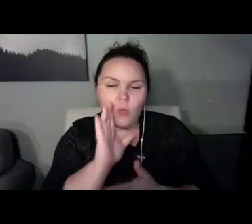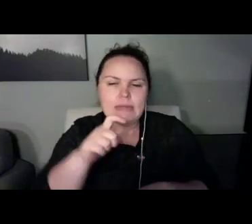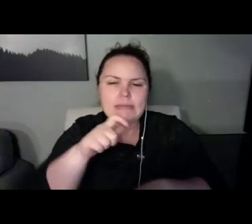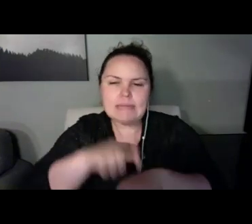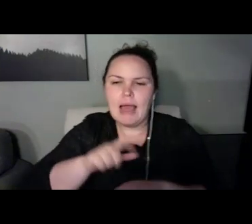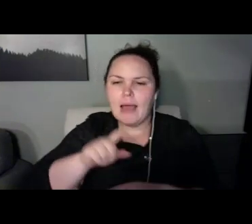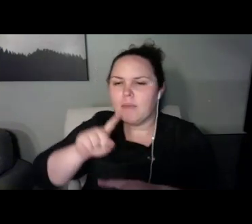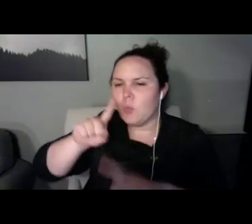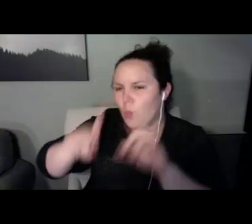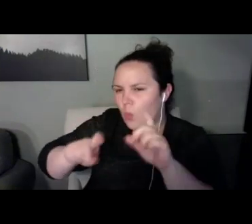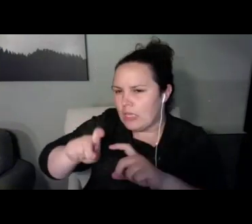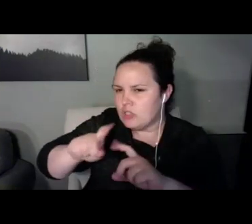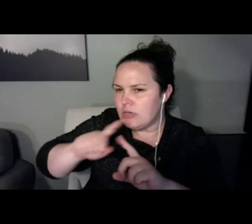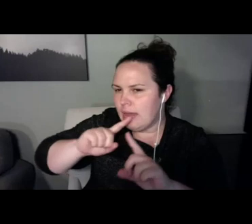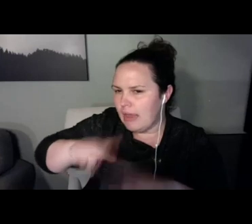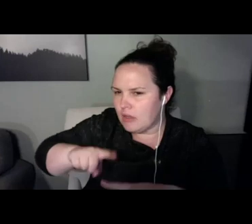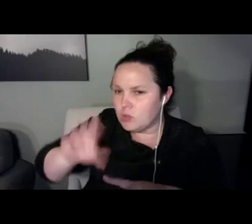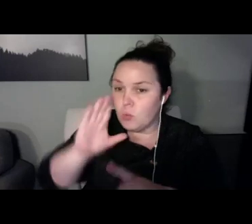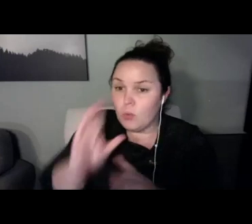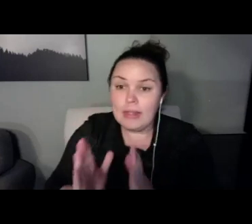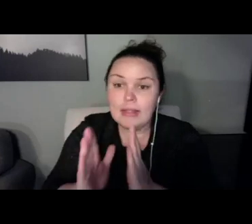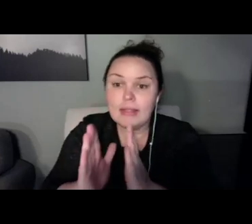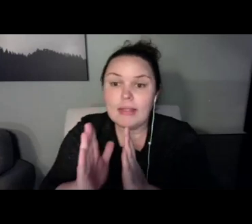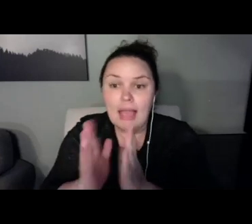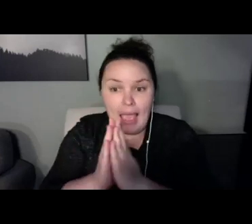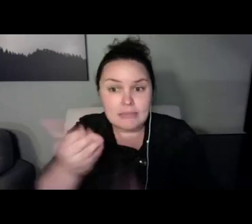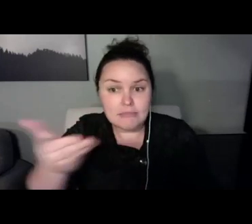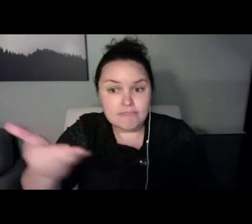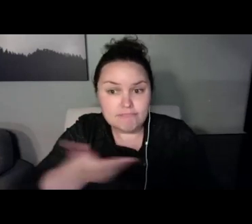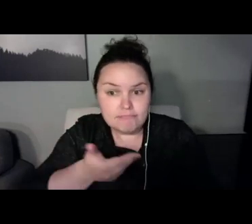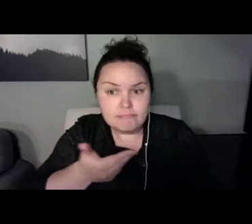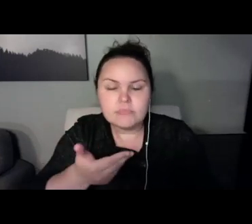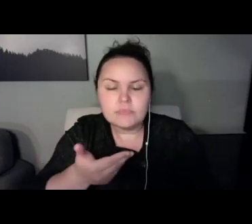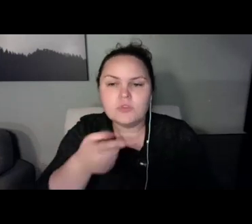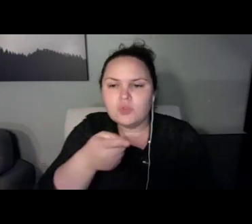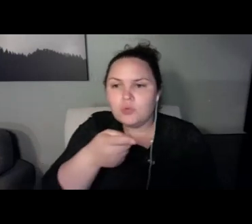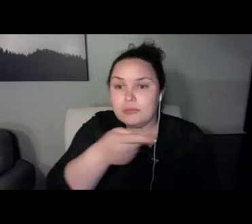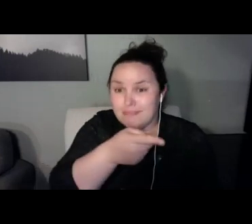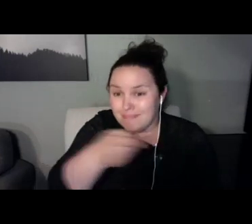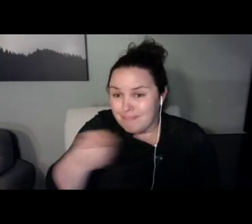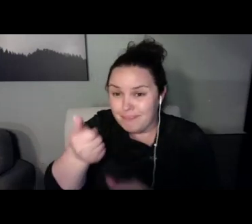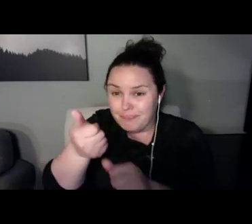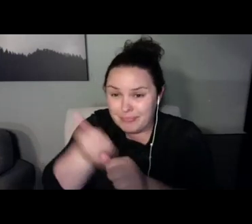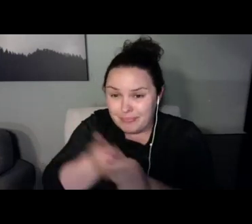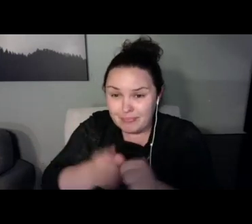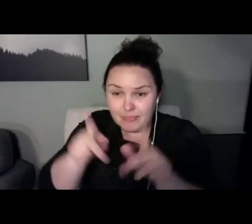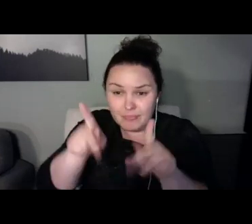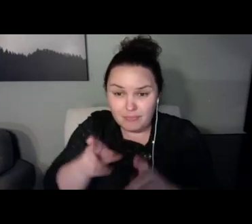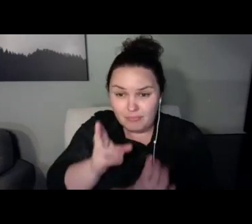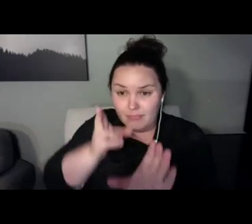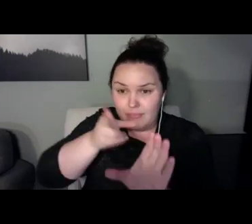We will invite you to ask questions of each of the participants.